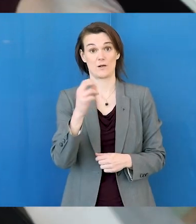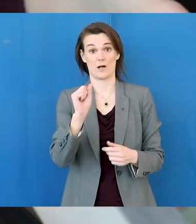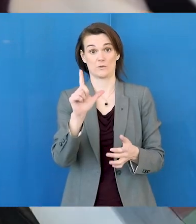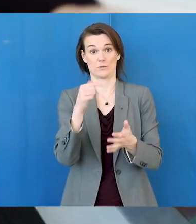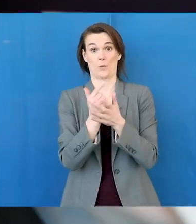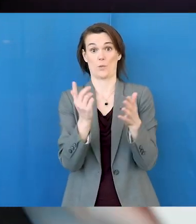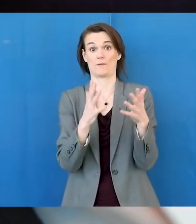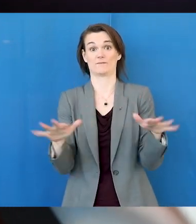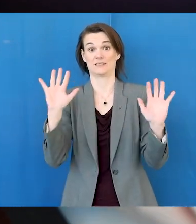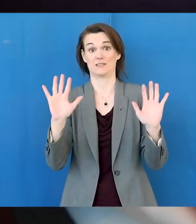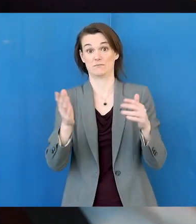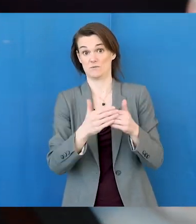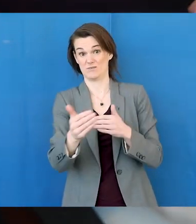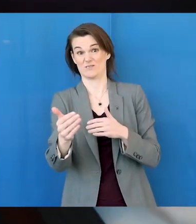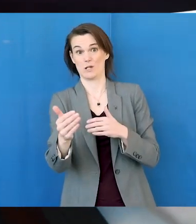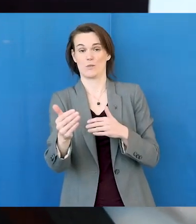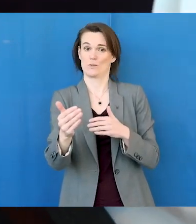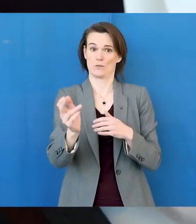Preparing for life after high school can be tough.